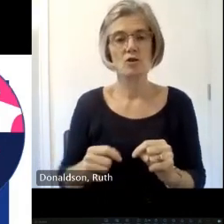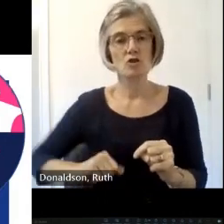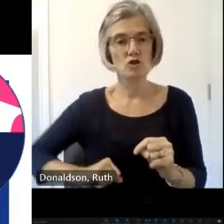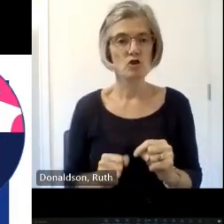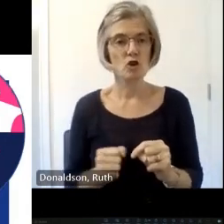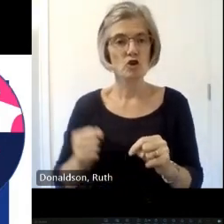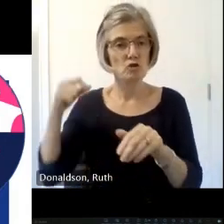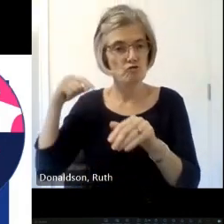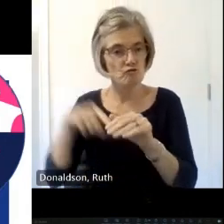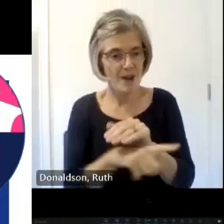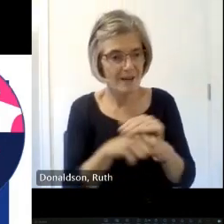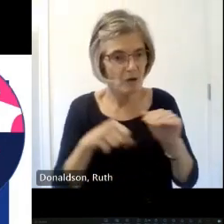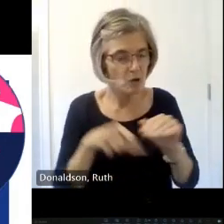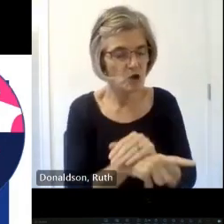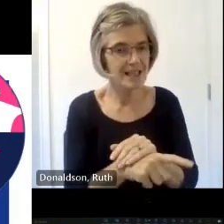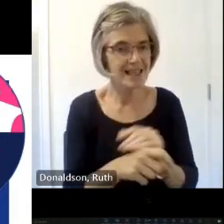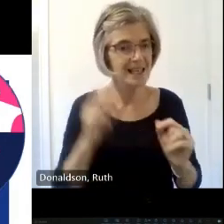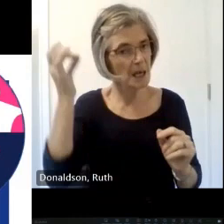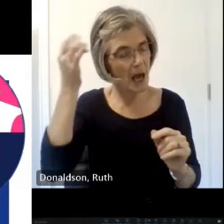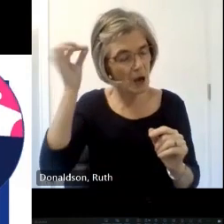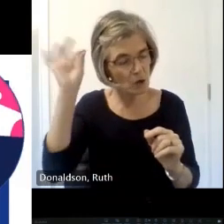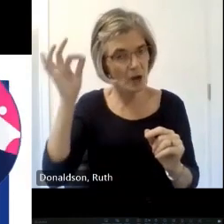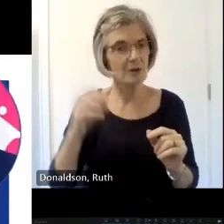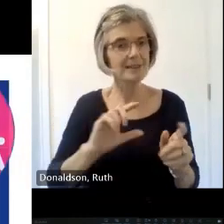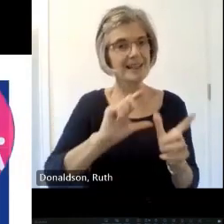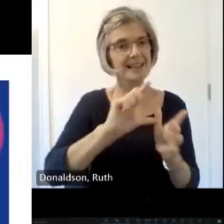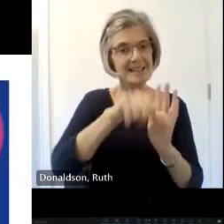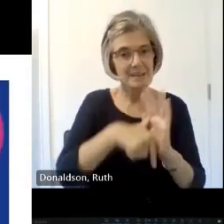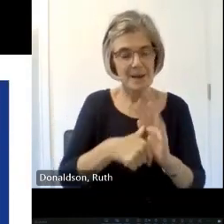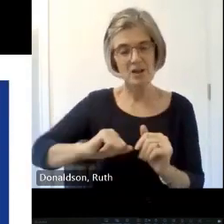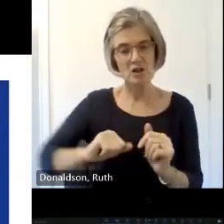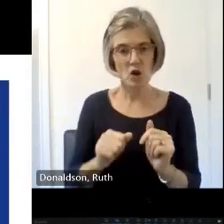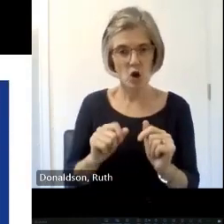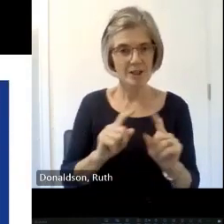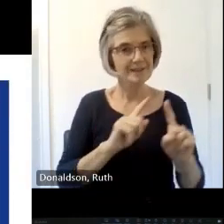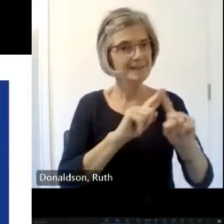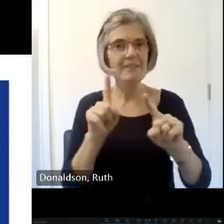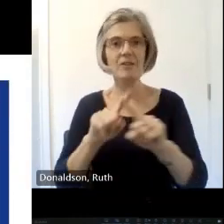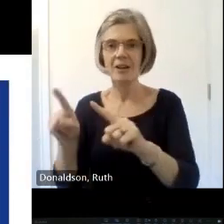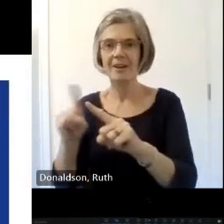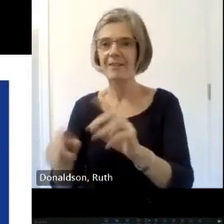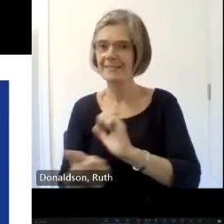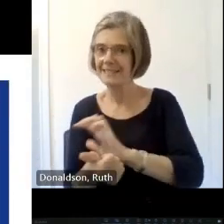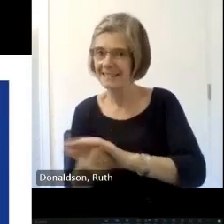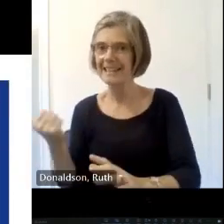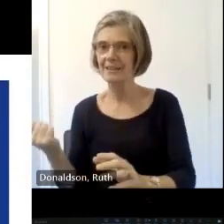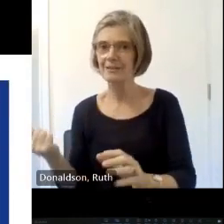Scotland lots of different organizations that can share their skills and learning